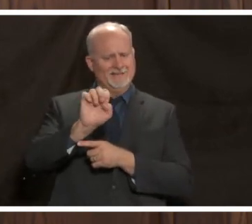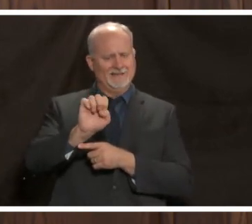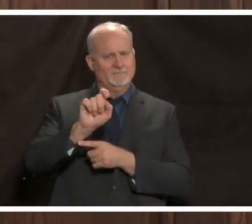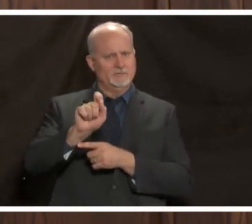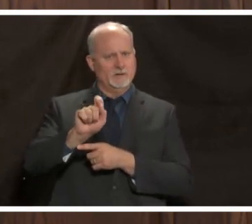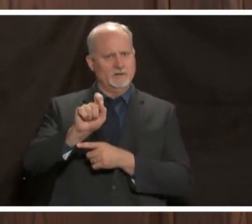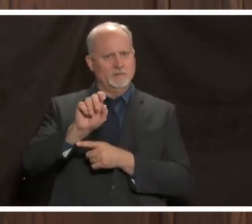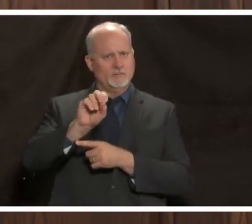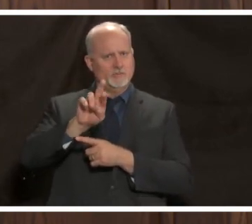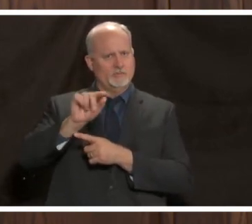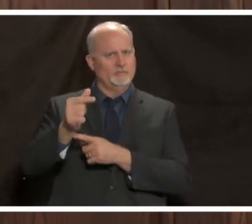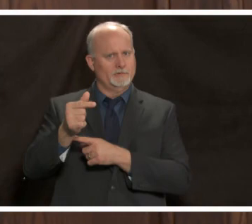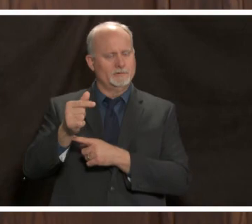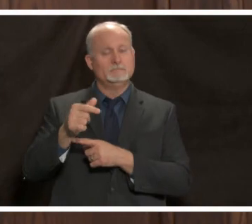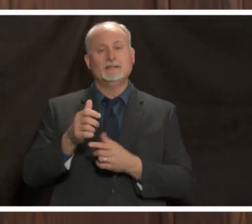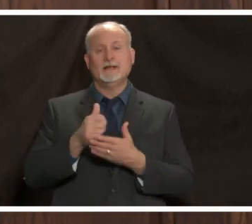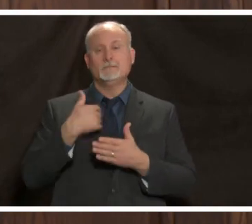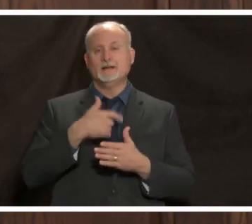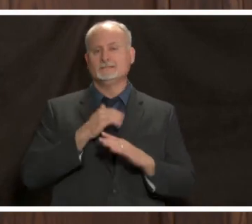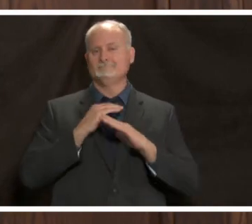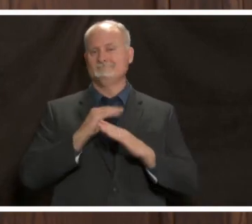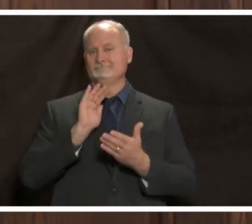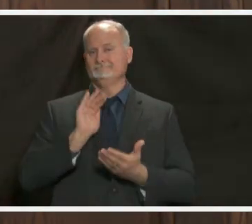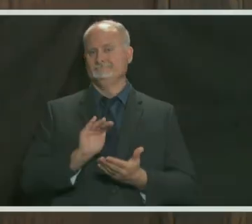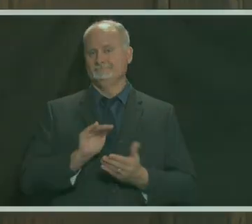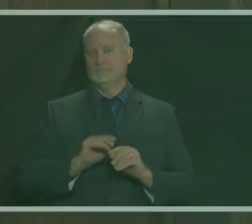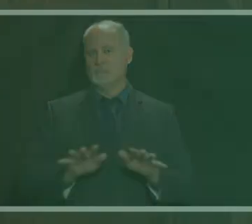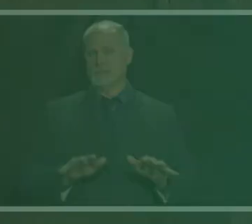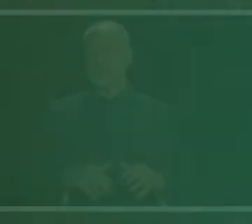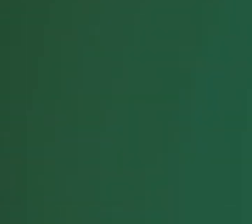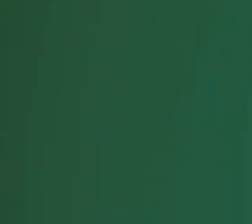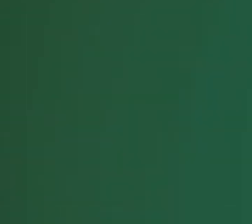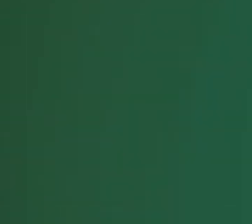virus you